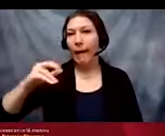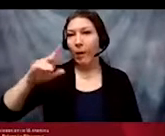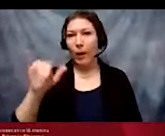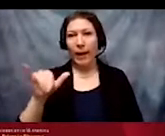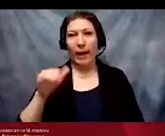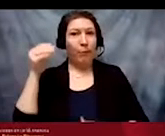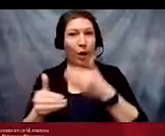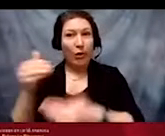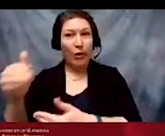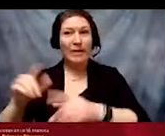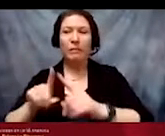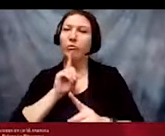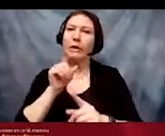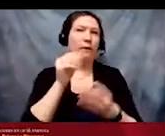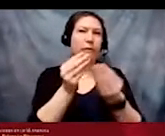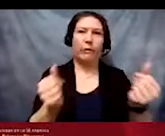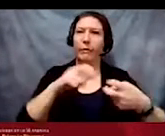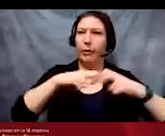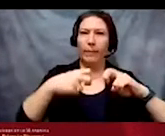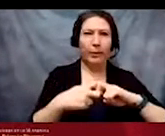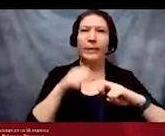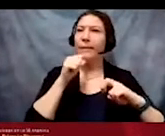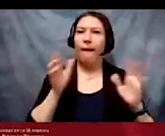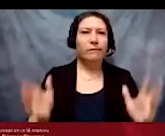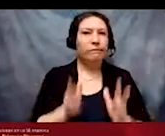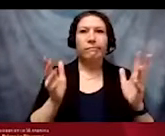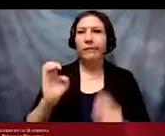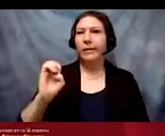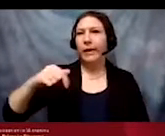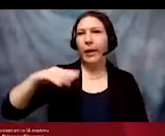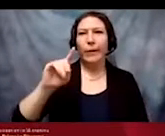but these do not actually cultivate more equity.